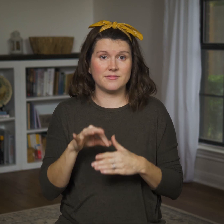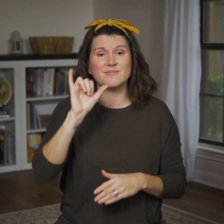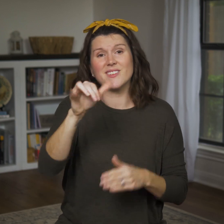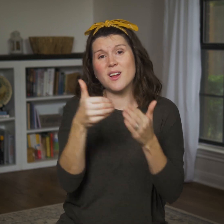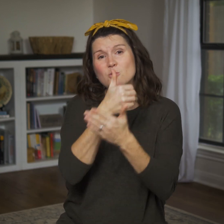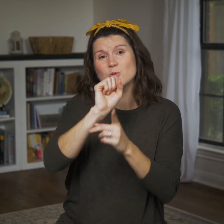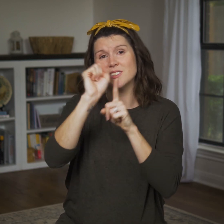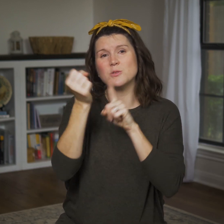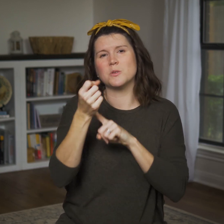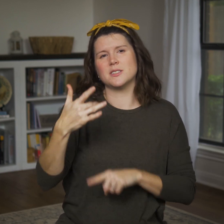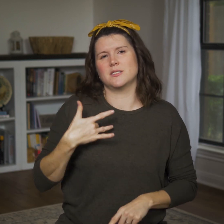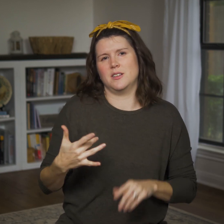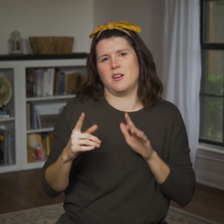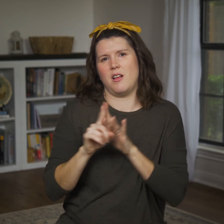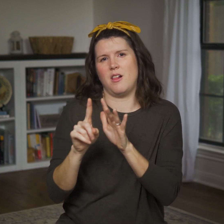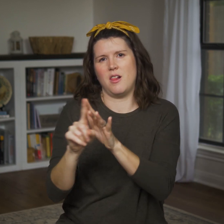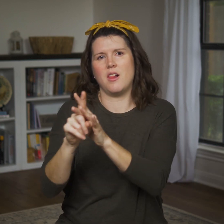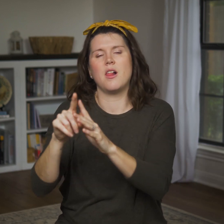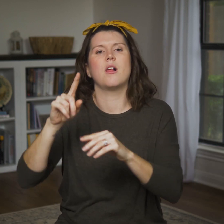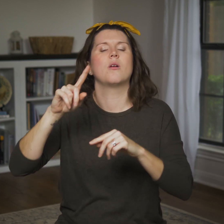With this new situation unfolding in which